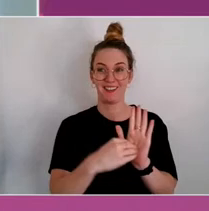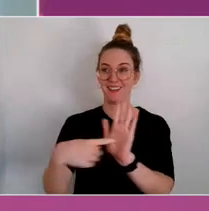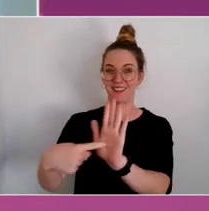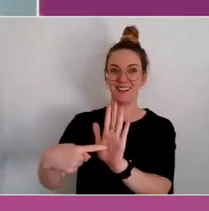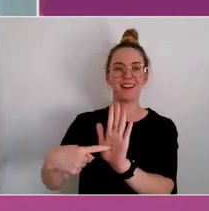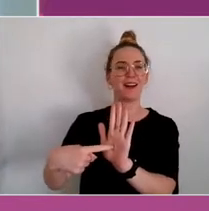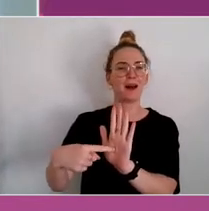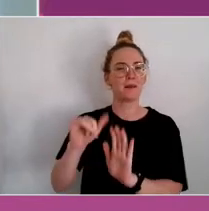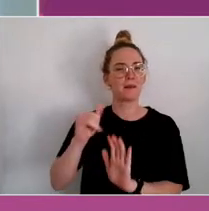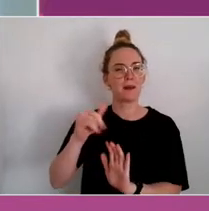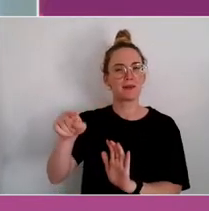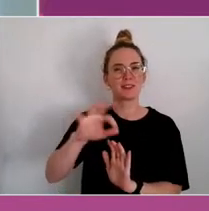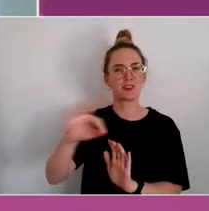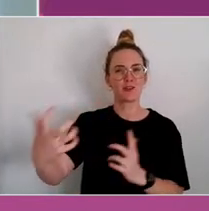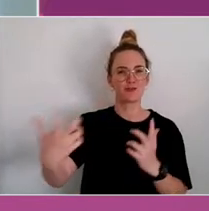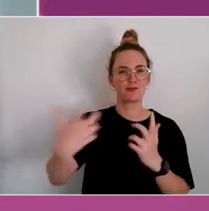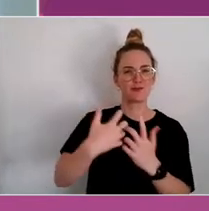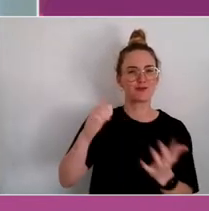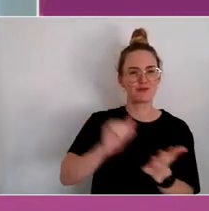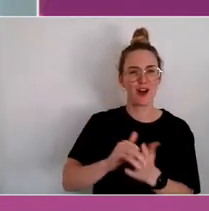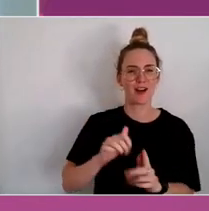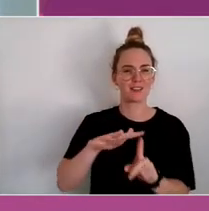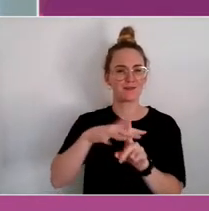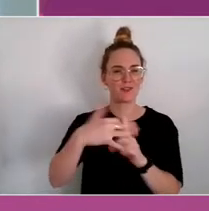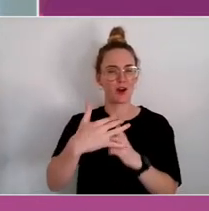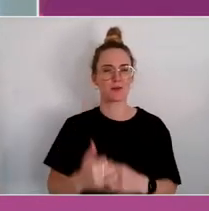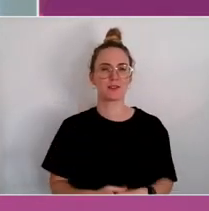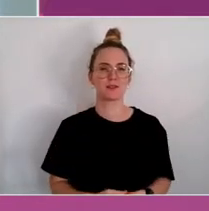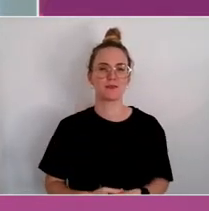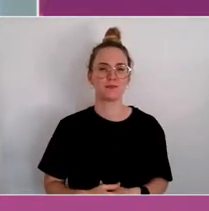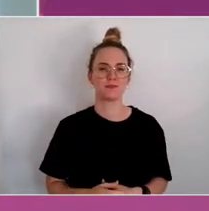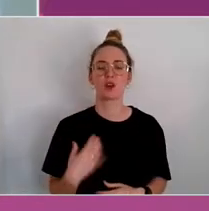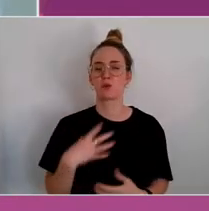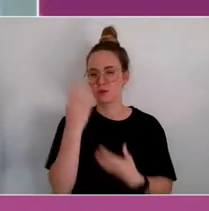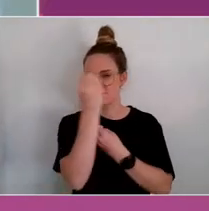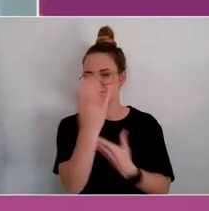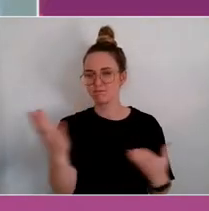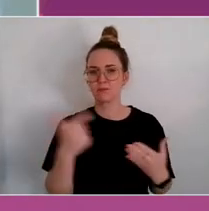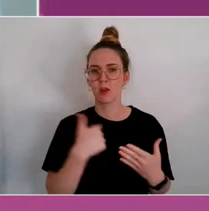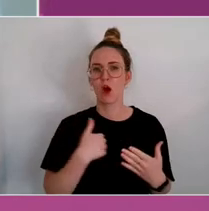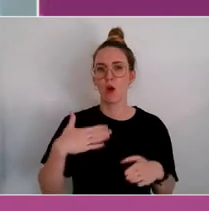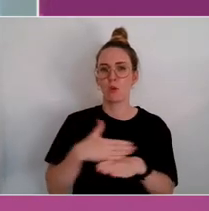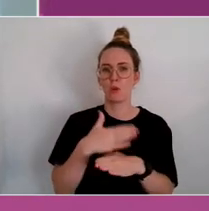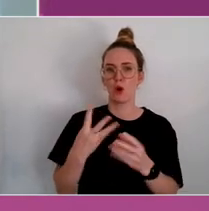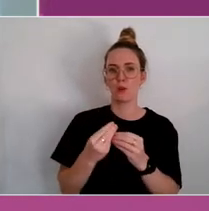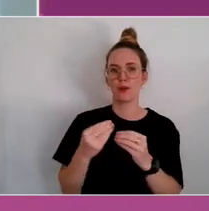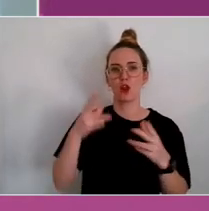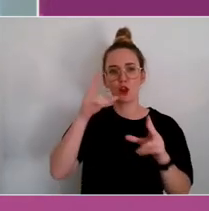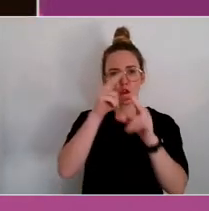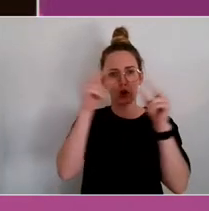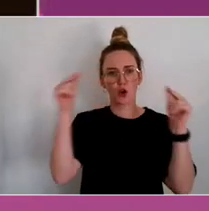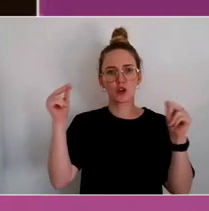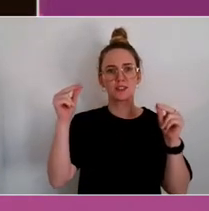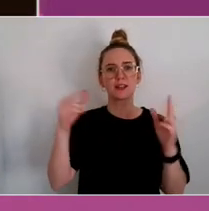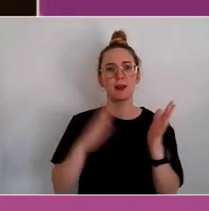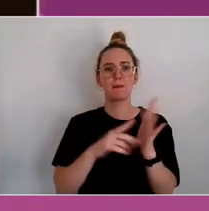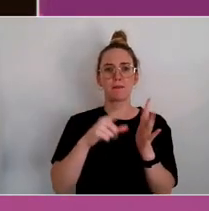I will just share quickly that I did a piece of work with the nursing and midwifery leadership,